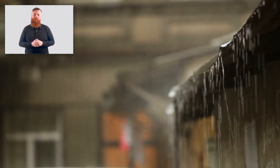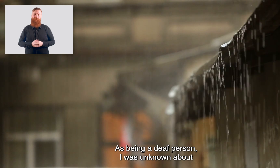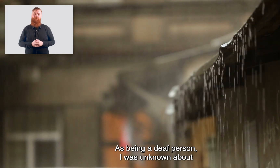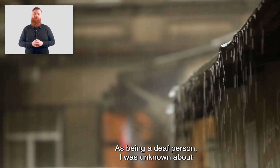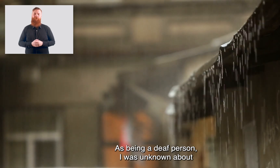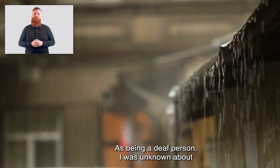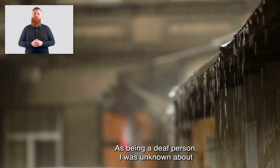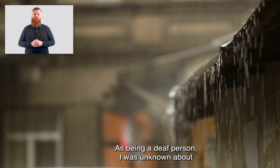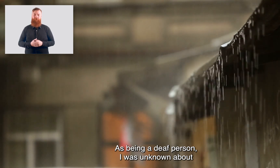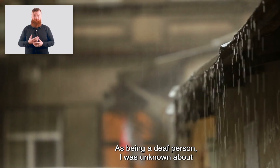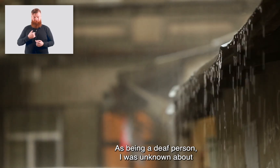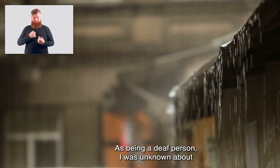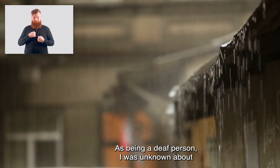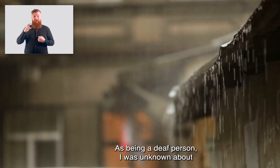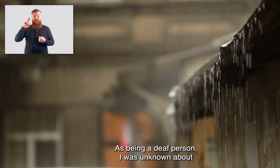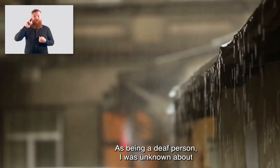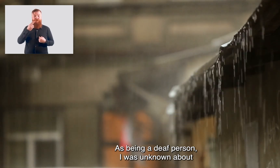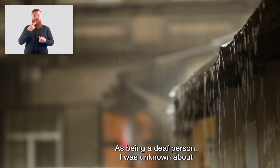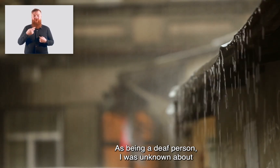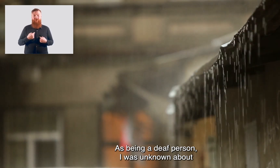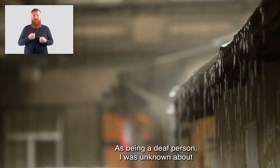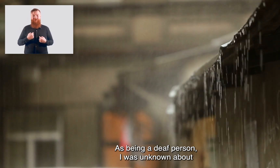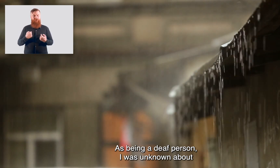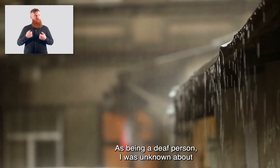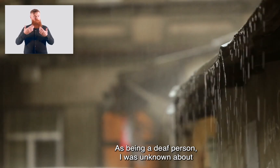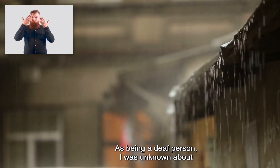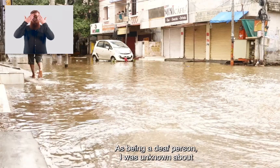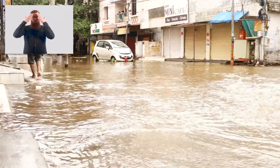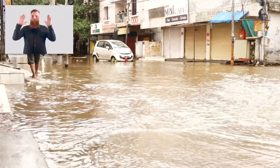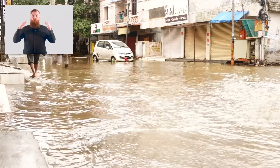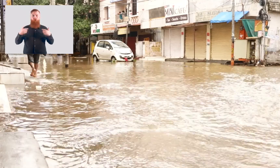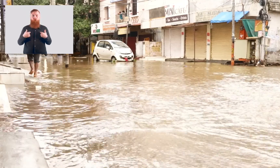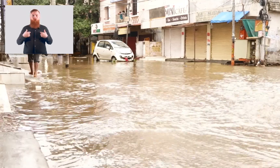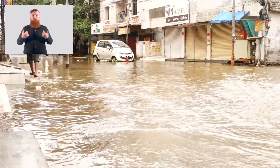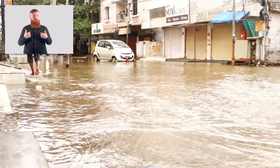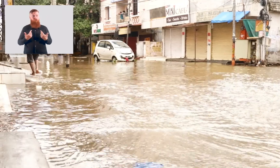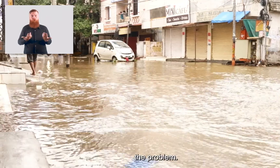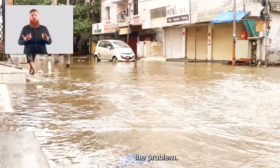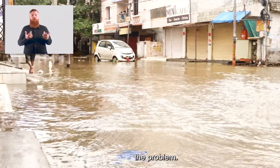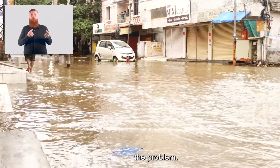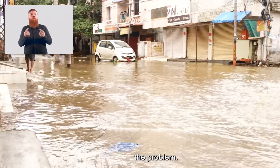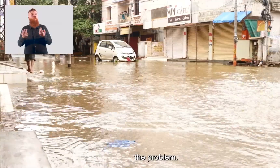As being a deaf person, I was unknown about the problem.